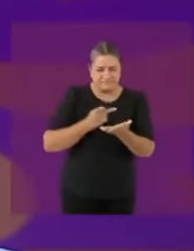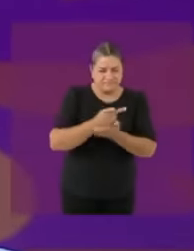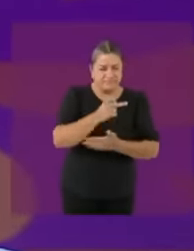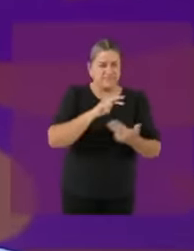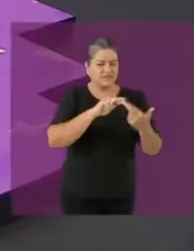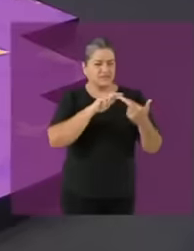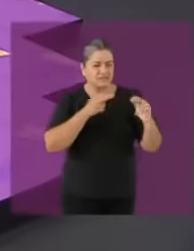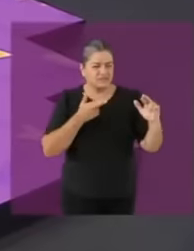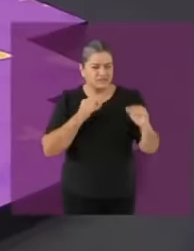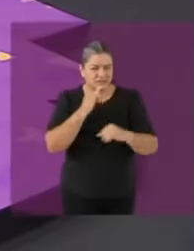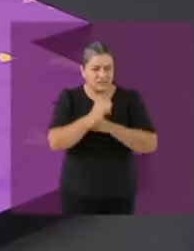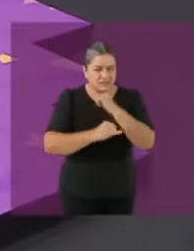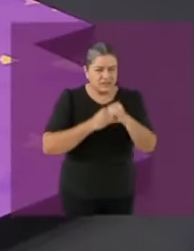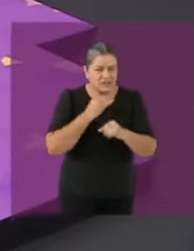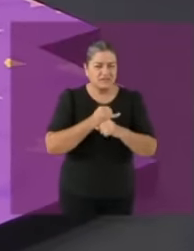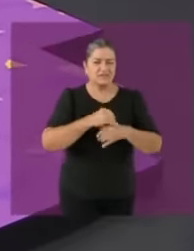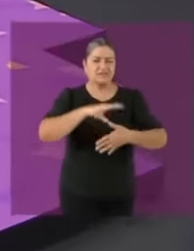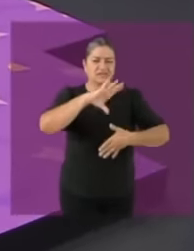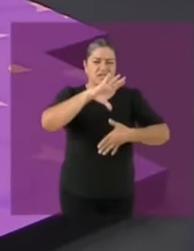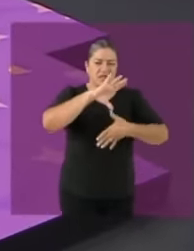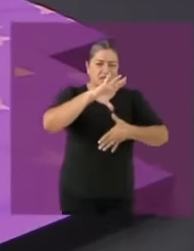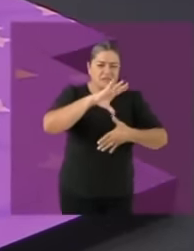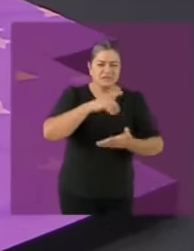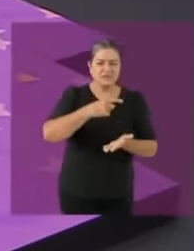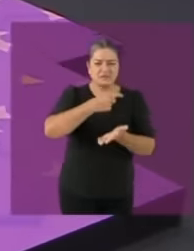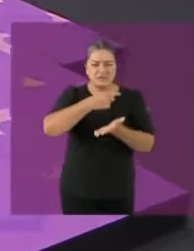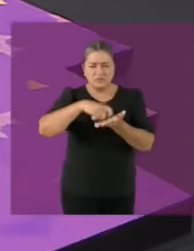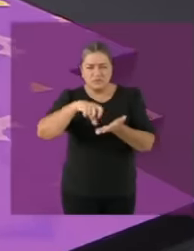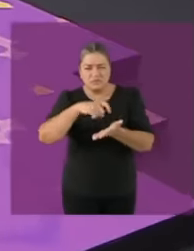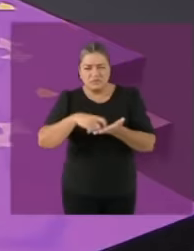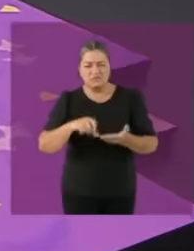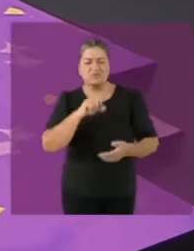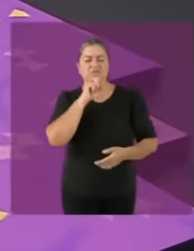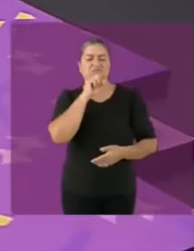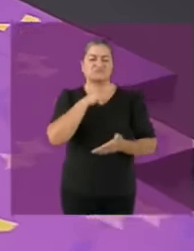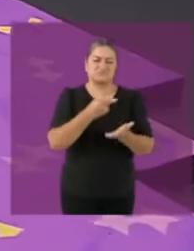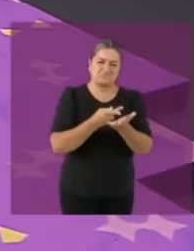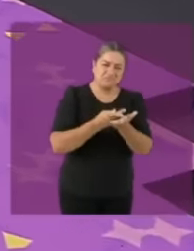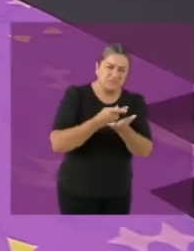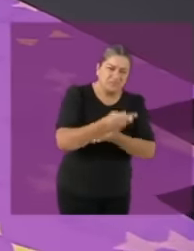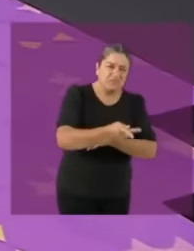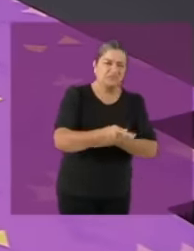in transparency by the international open contracting association made up